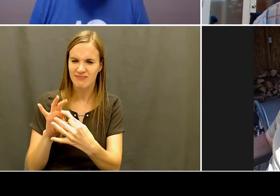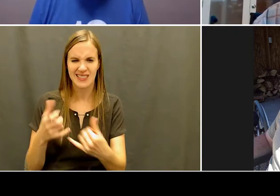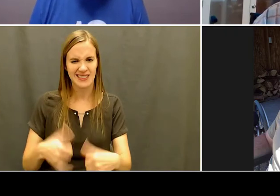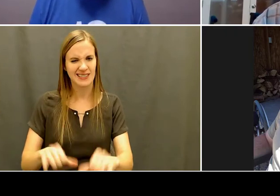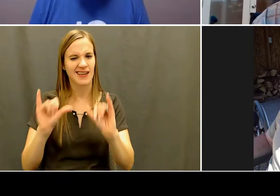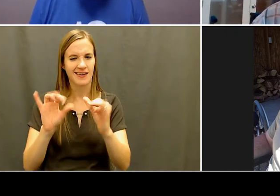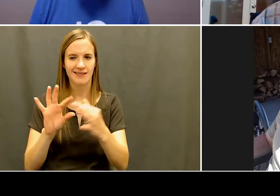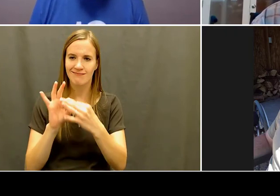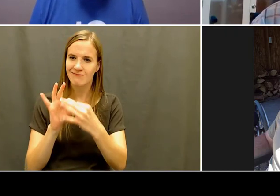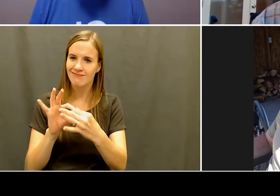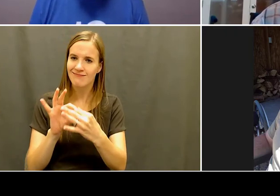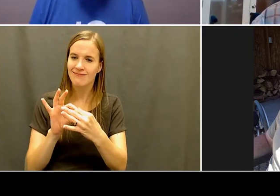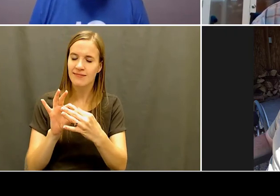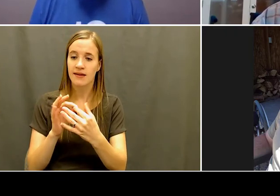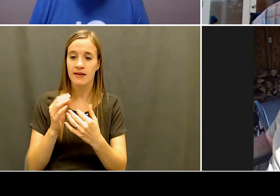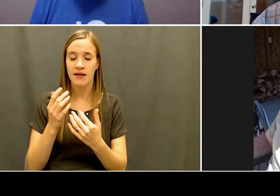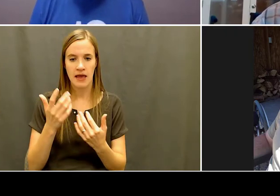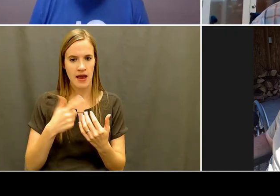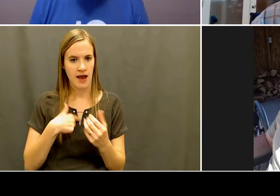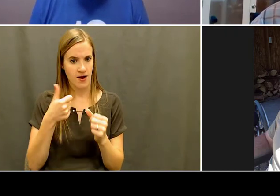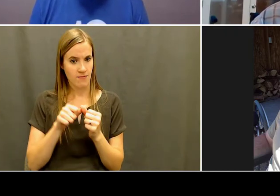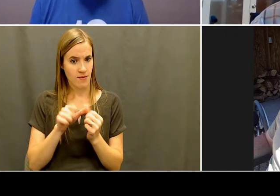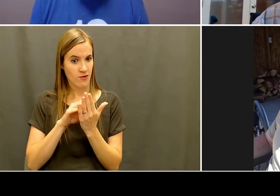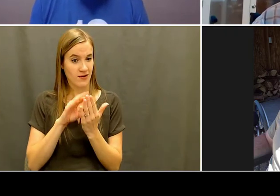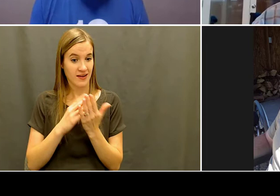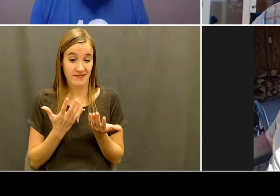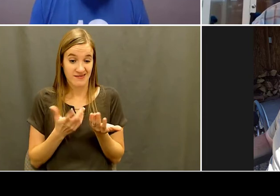know, it's, it's possible to do anything, anything that you